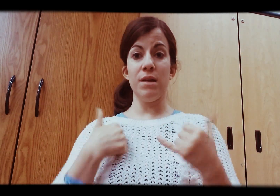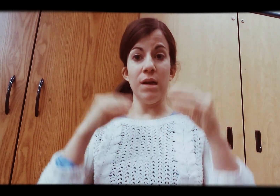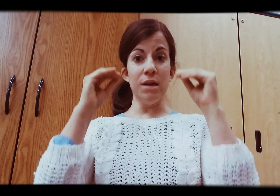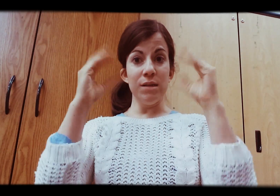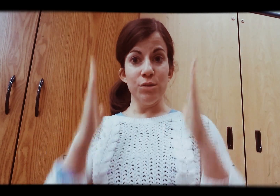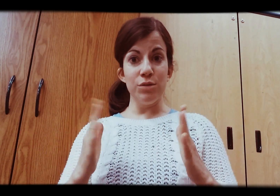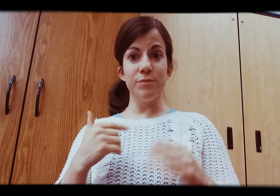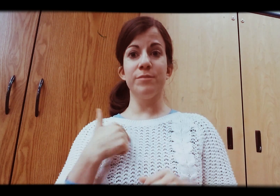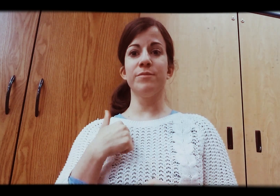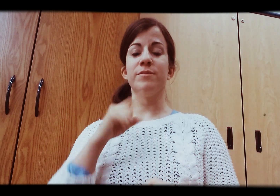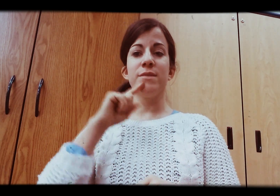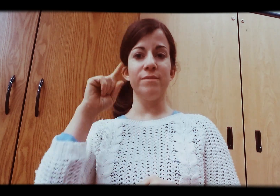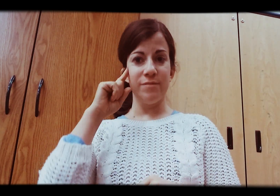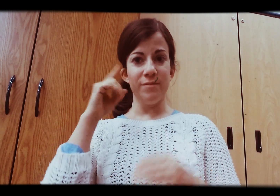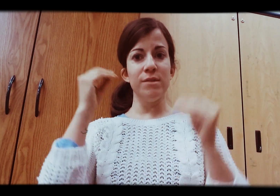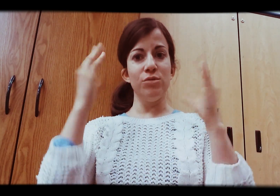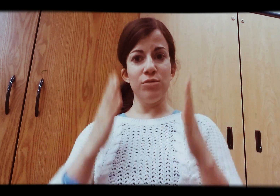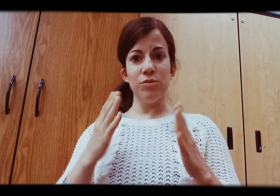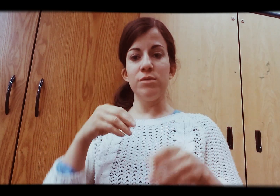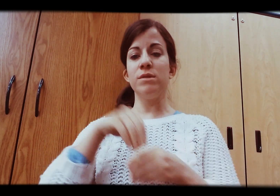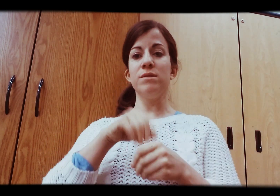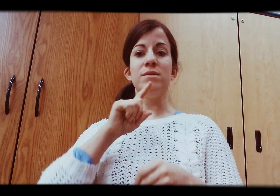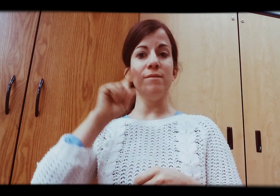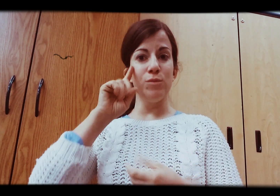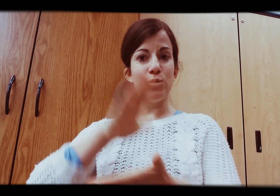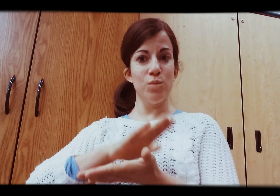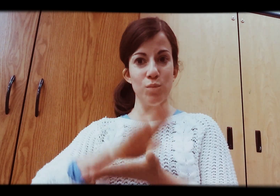Now I work as a teacher in a deaf school.